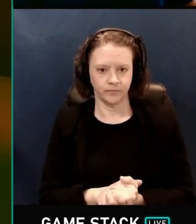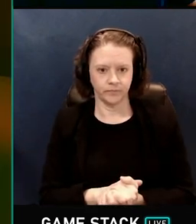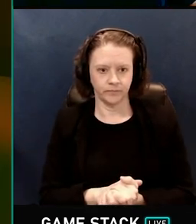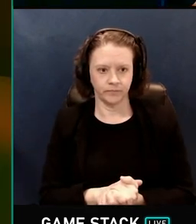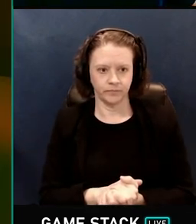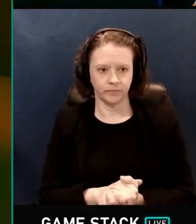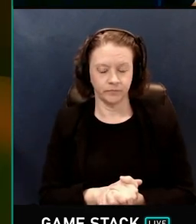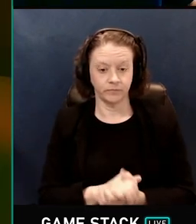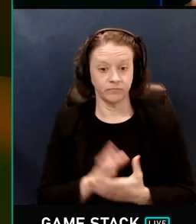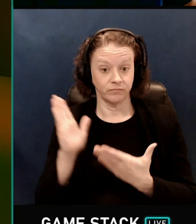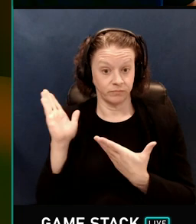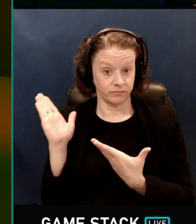Let's do that.